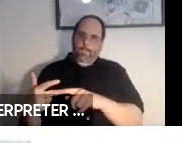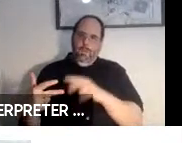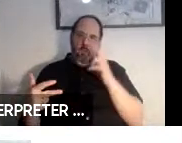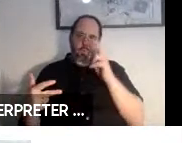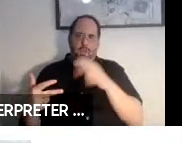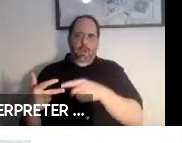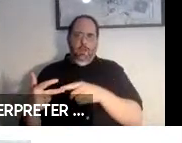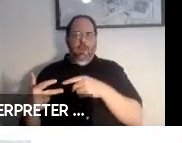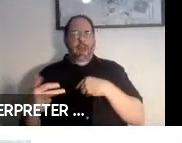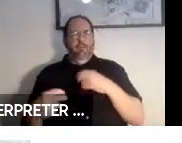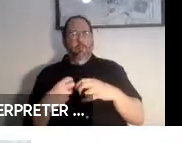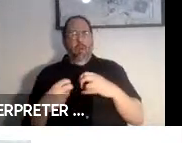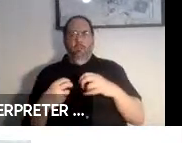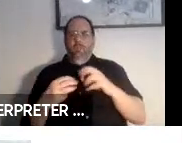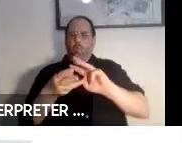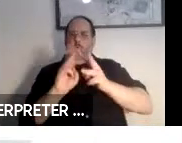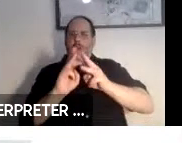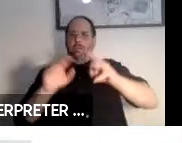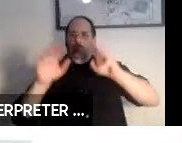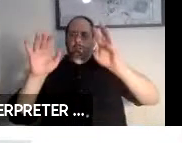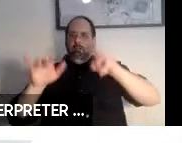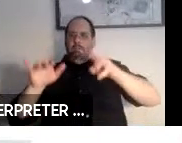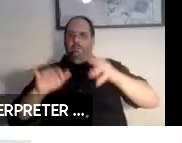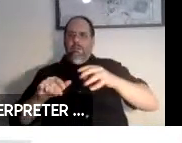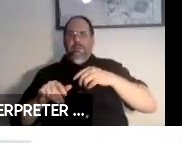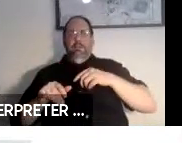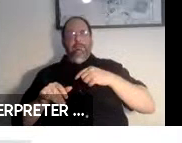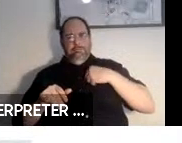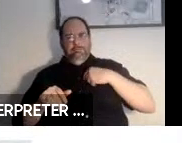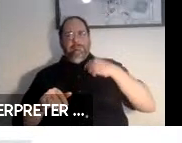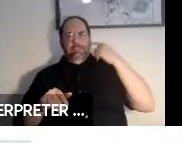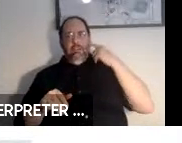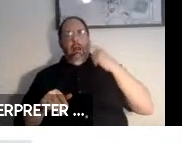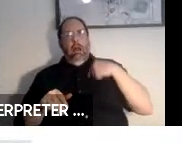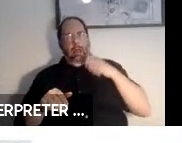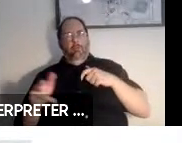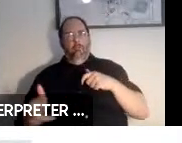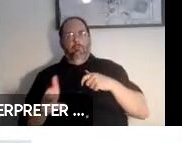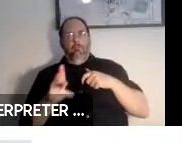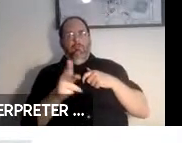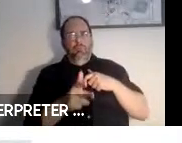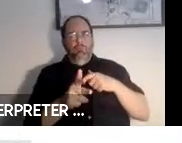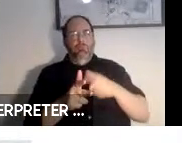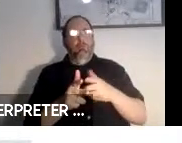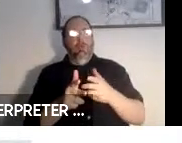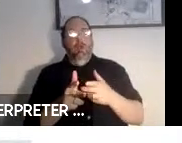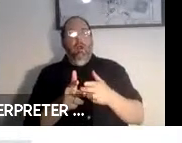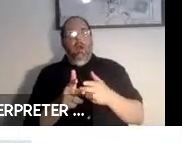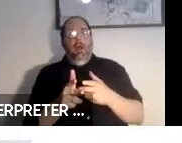weather conditions and decides to pull over to the side of the road, it, you know if it just assumes